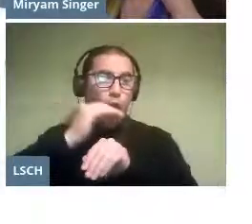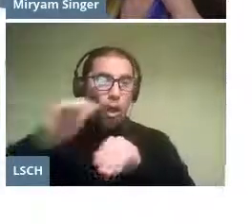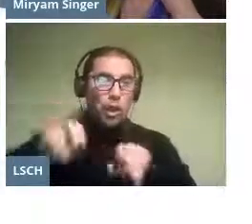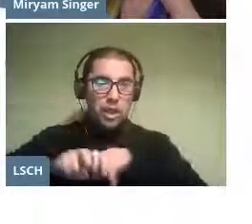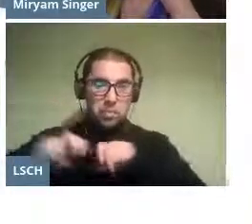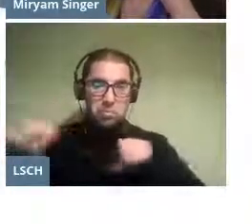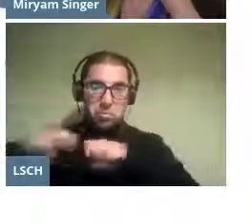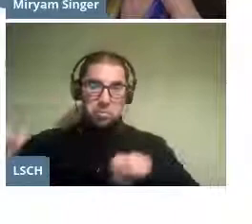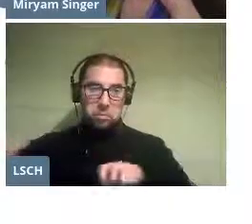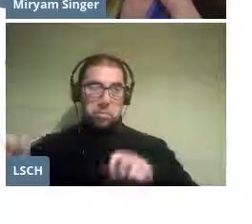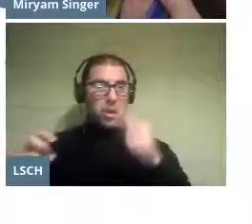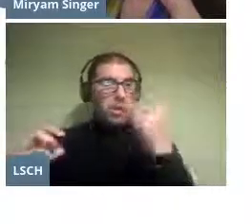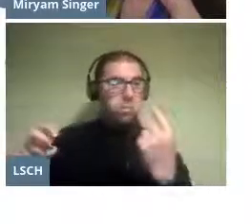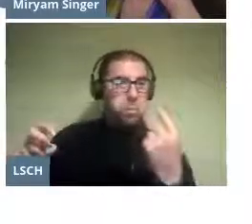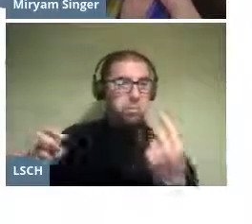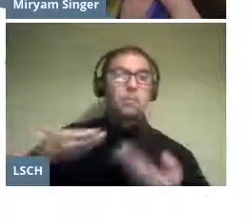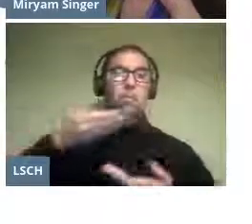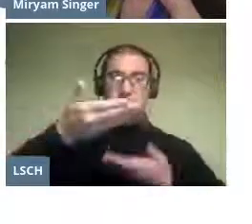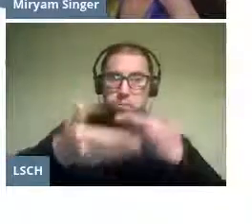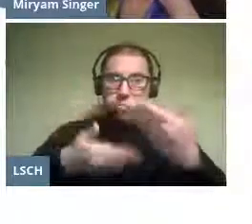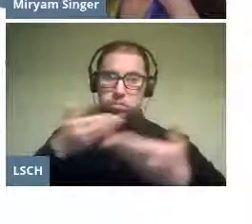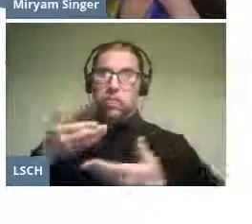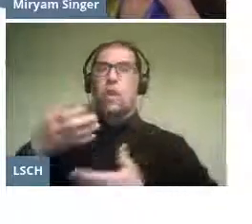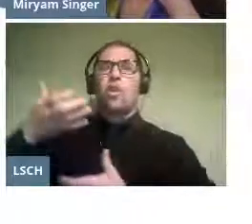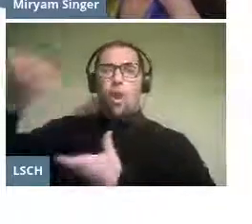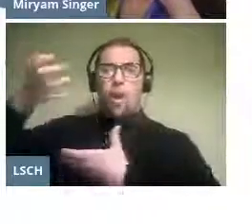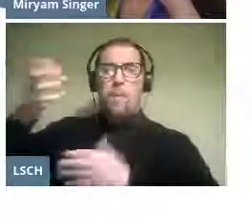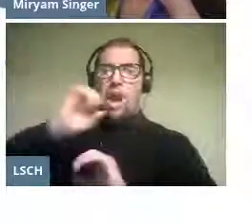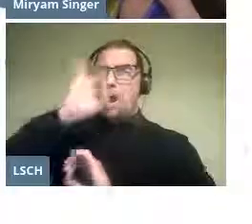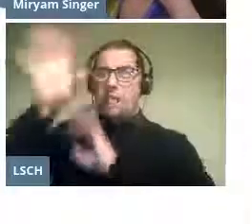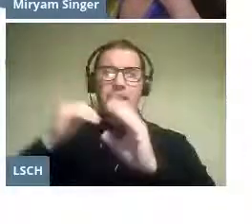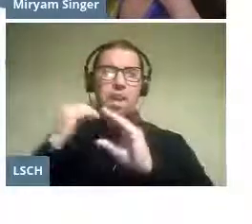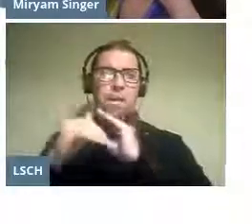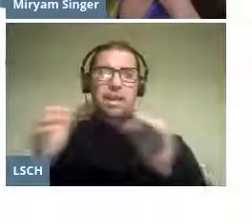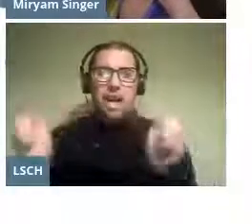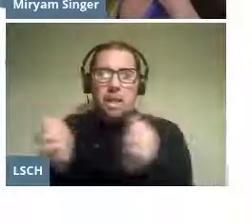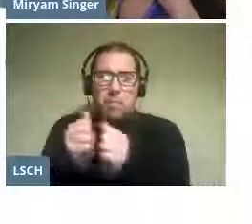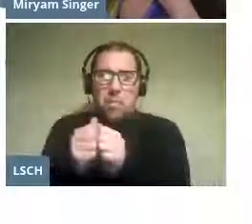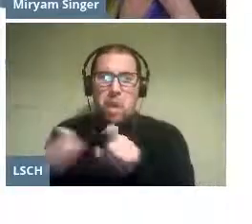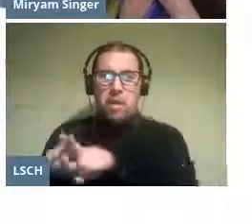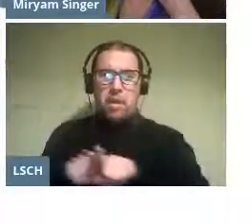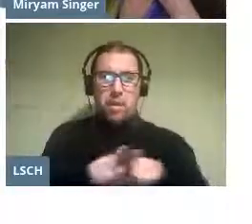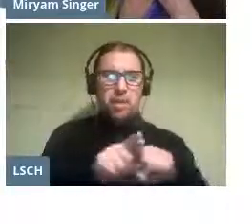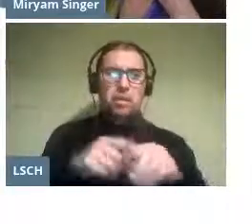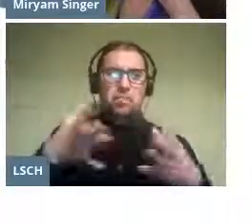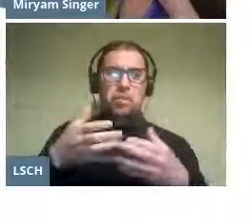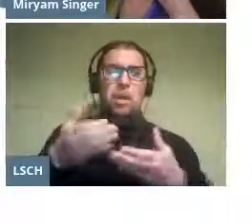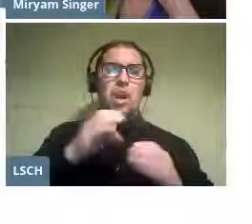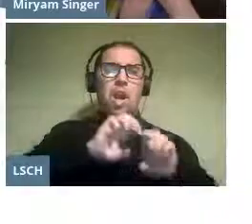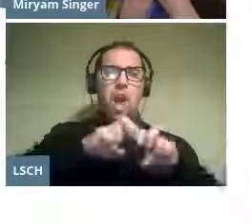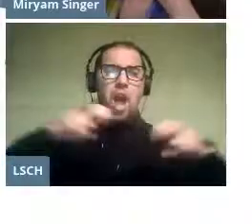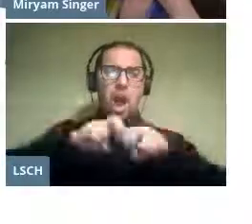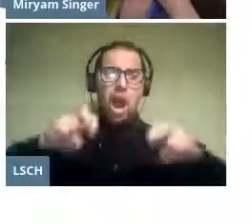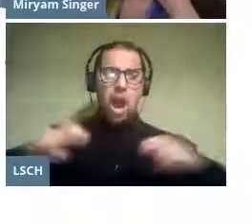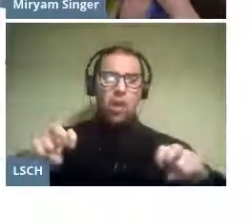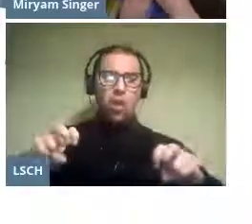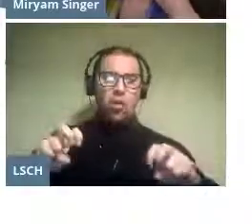in the staging of an opera full of fantasy and messages of brotherhood. The children's choir of Los Cipreses school in